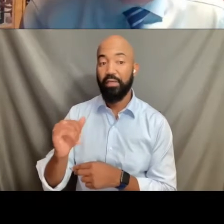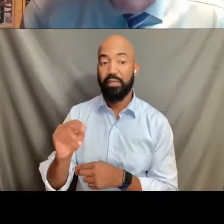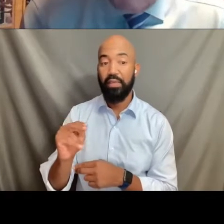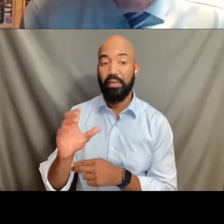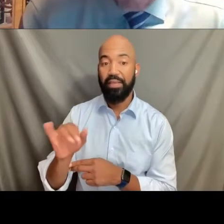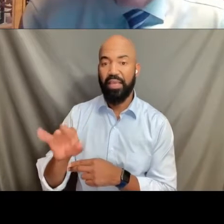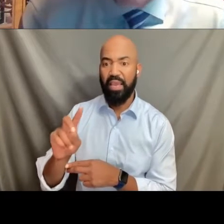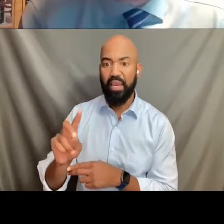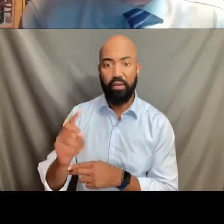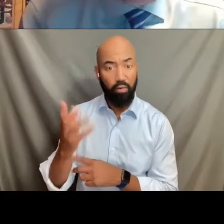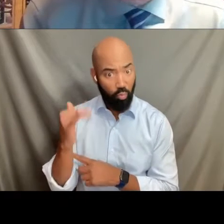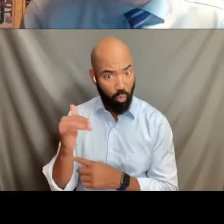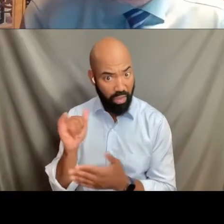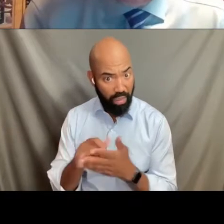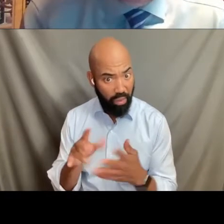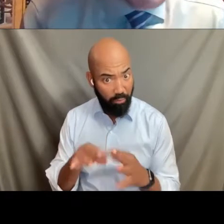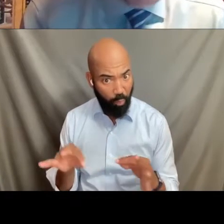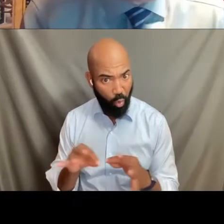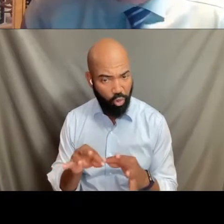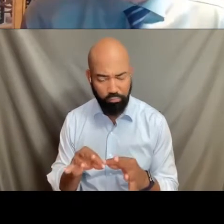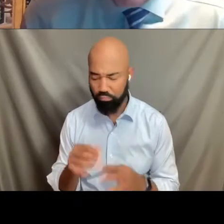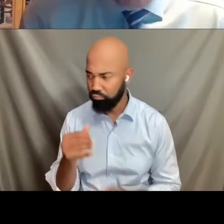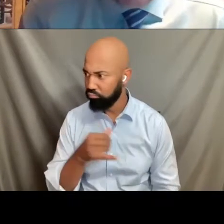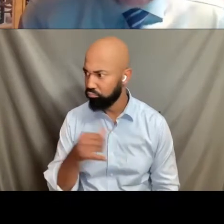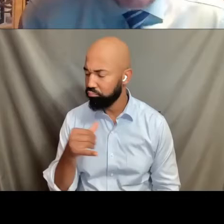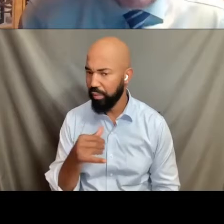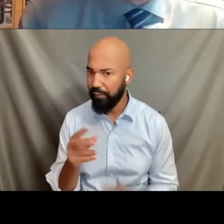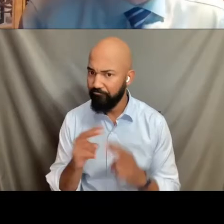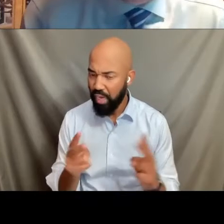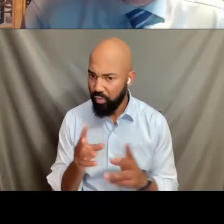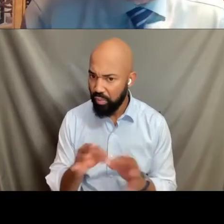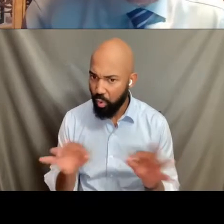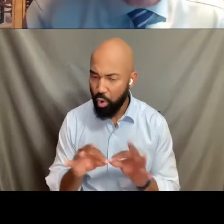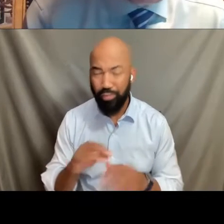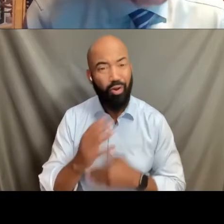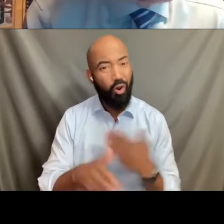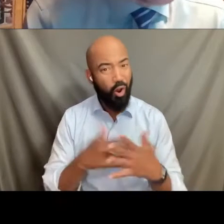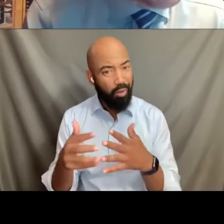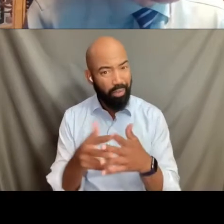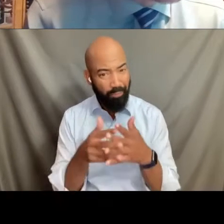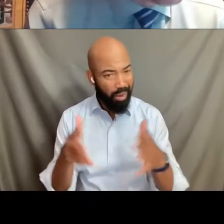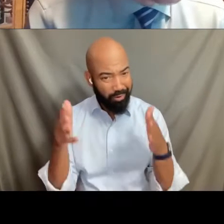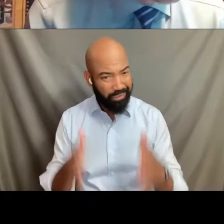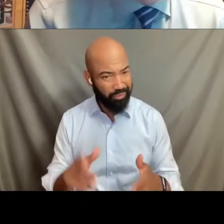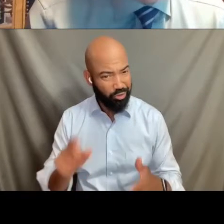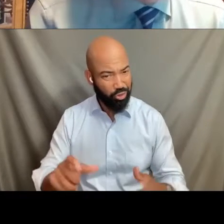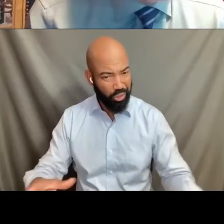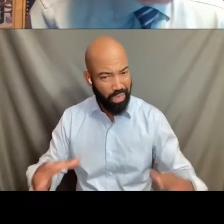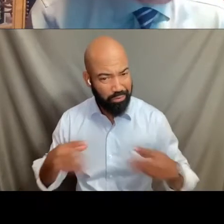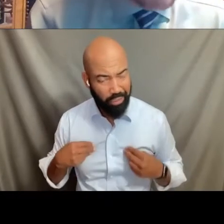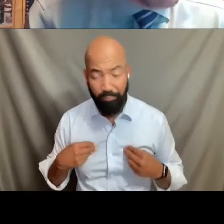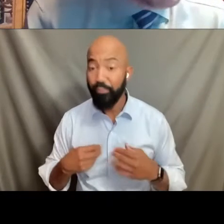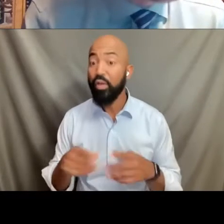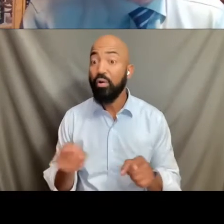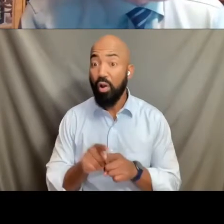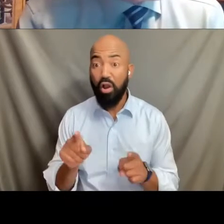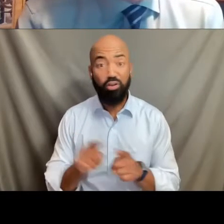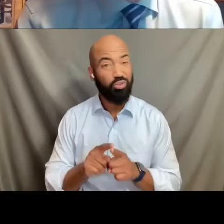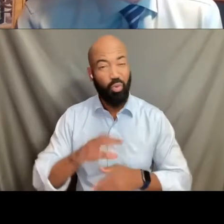And it is important. It's one that should be embraced by all Americans, including those in all communities,